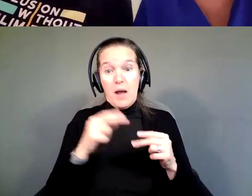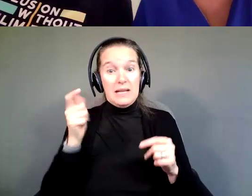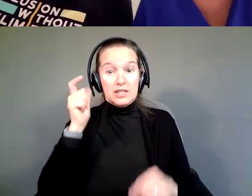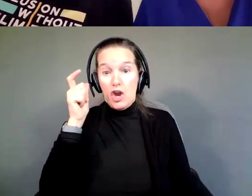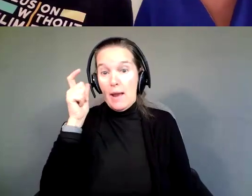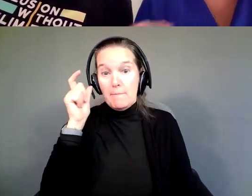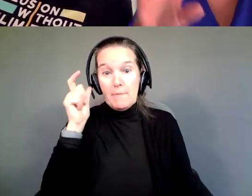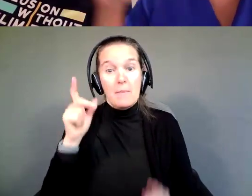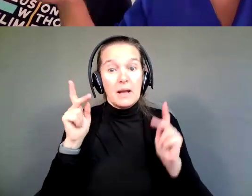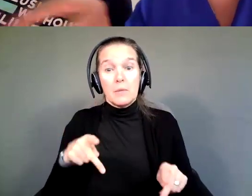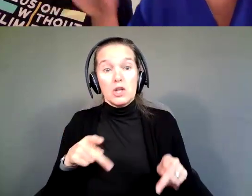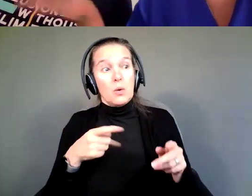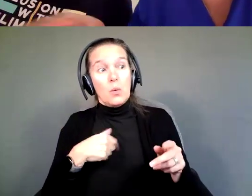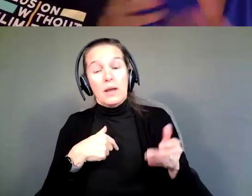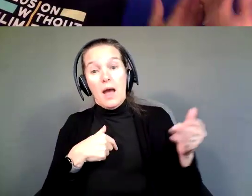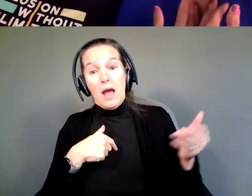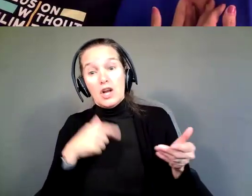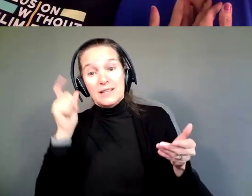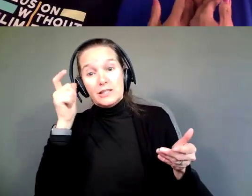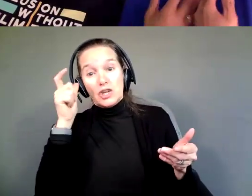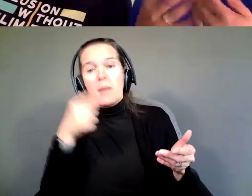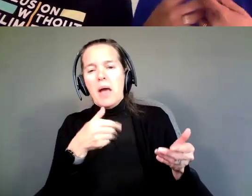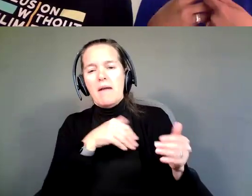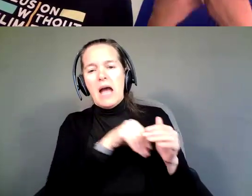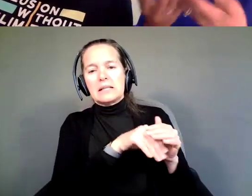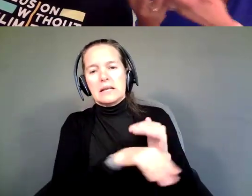we hired to do it, she has access to that and I don't have access to that, but I think